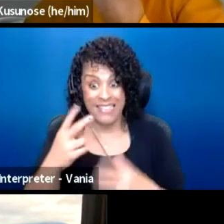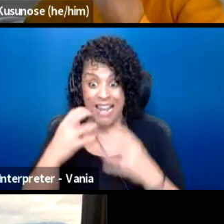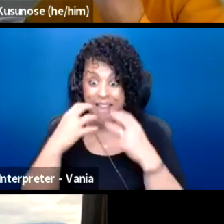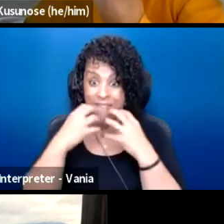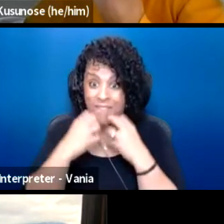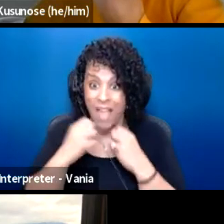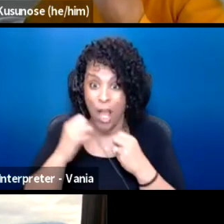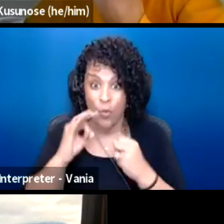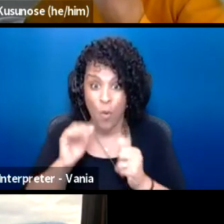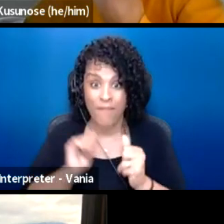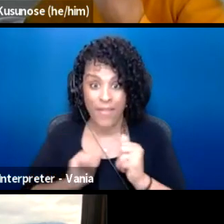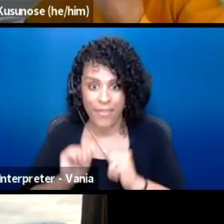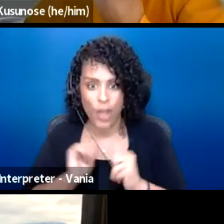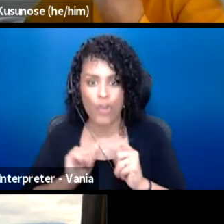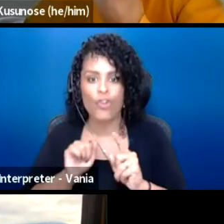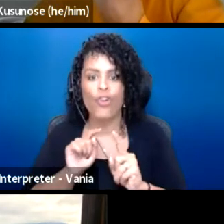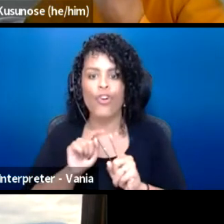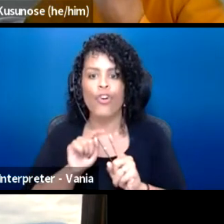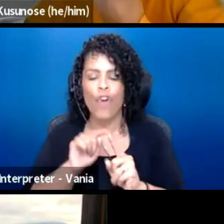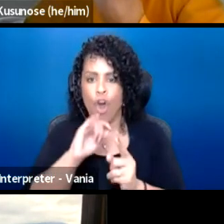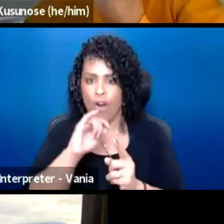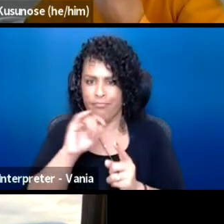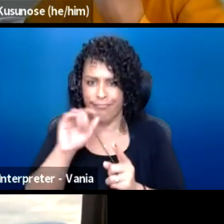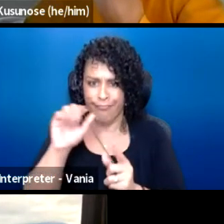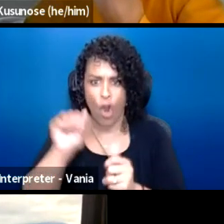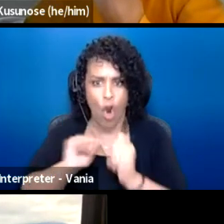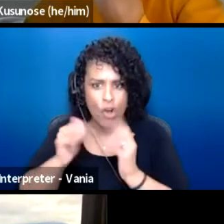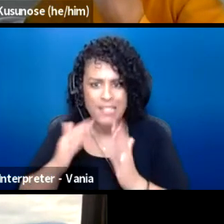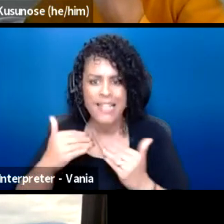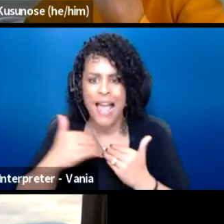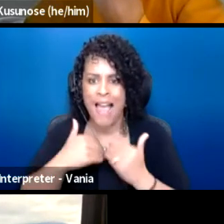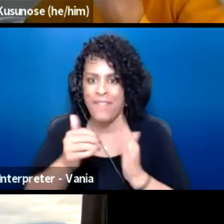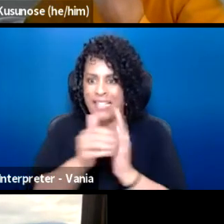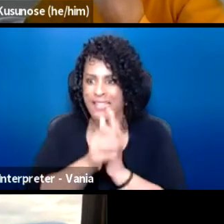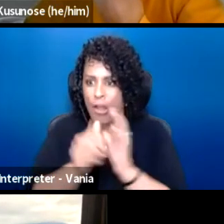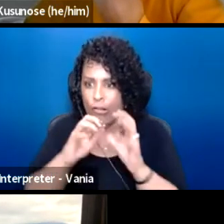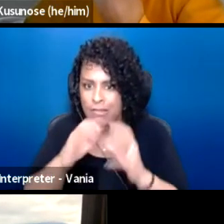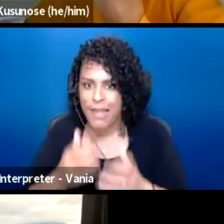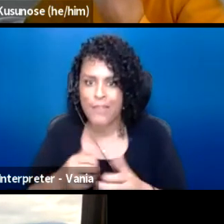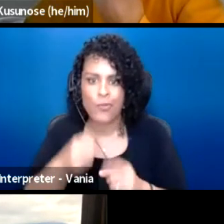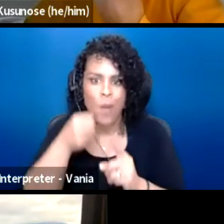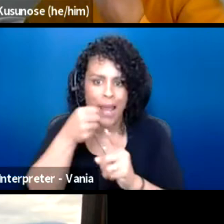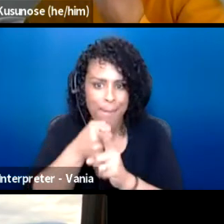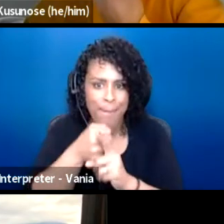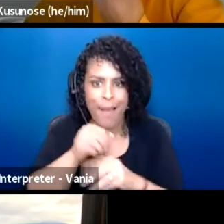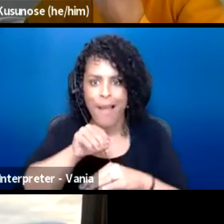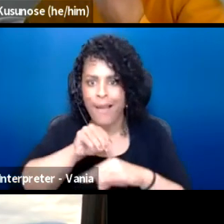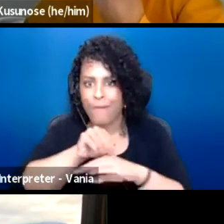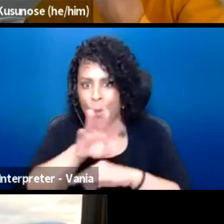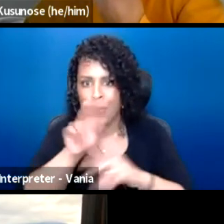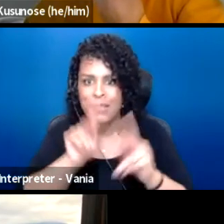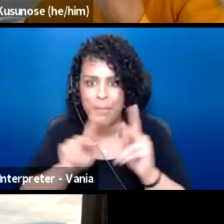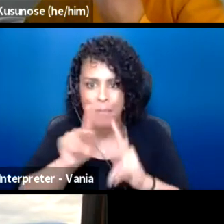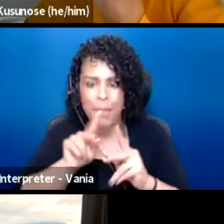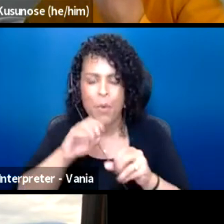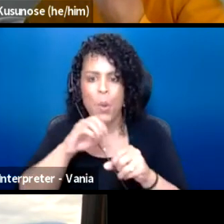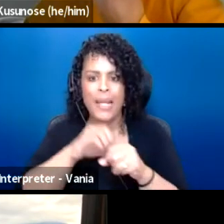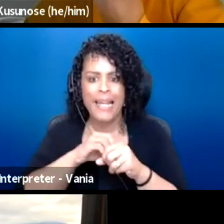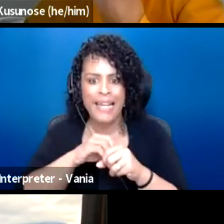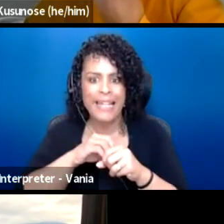is that artists have a skillset to impact and influence people in a meaningful way